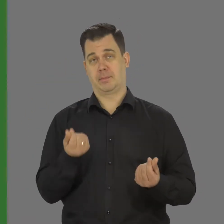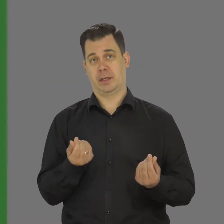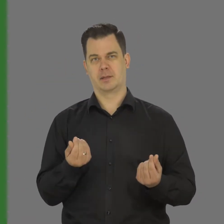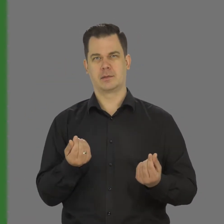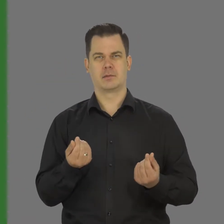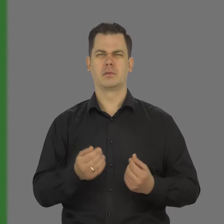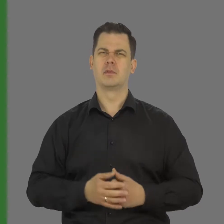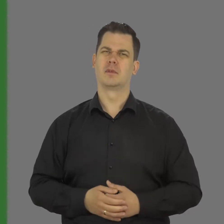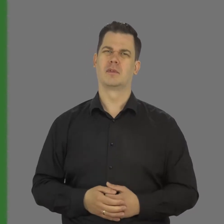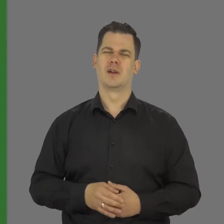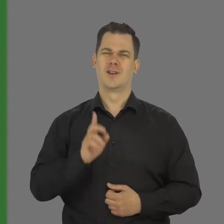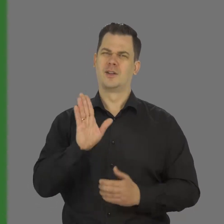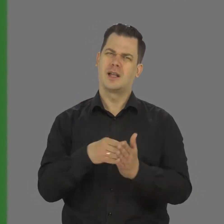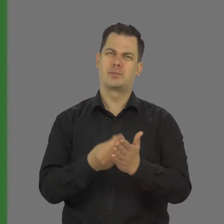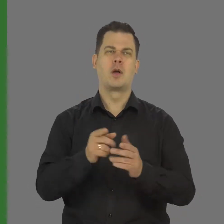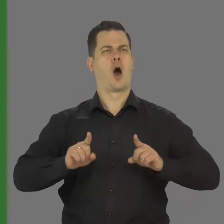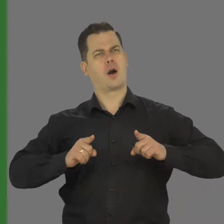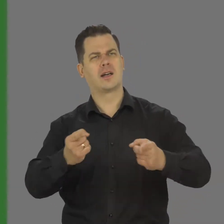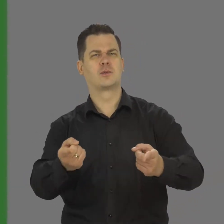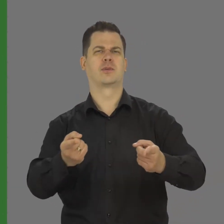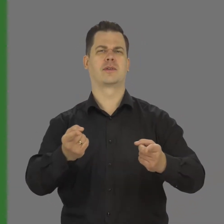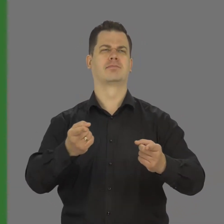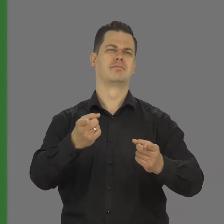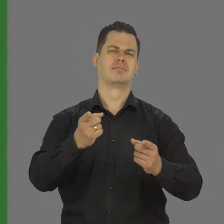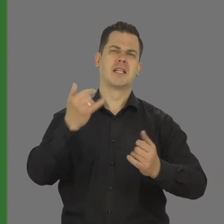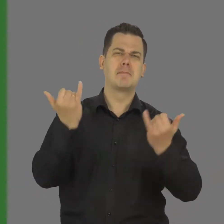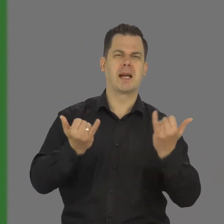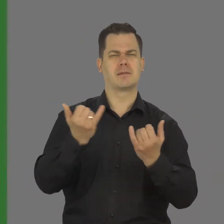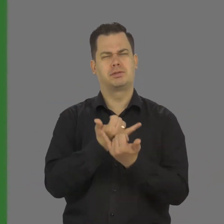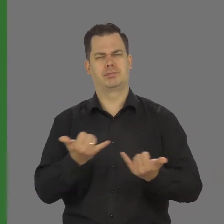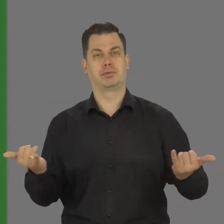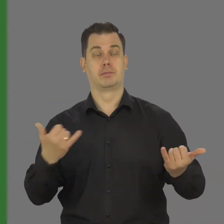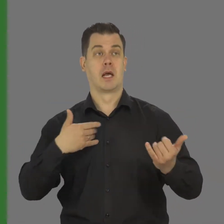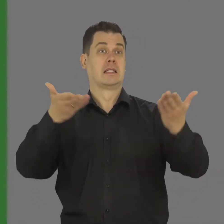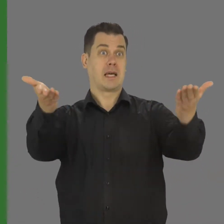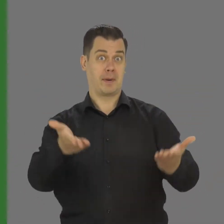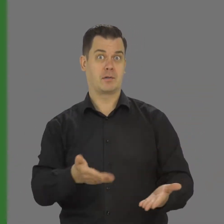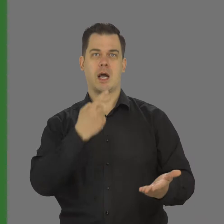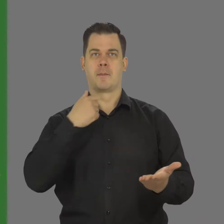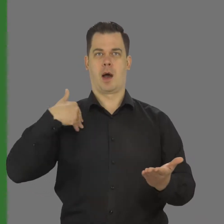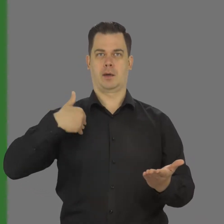Imagine that you are organizing an event and you forgot that probably English-speaking viewers will come.